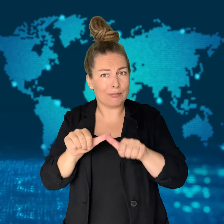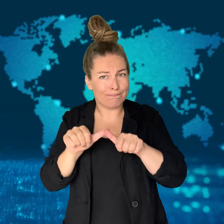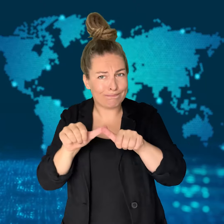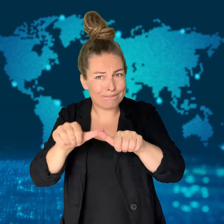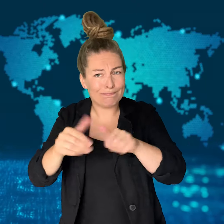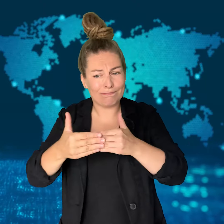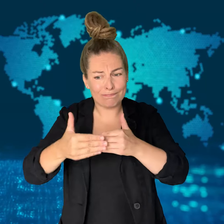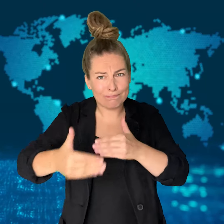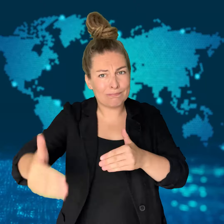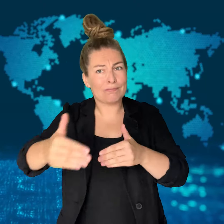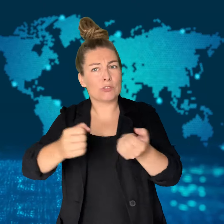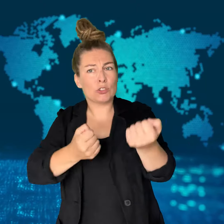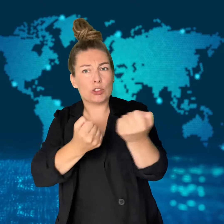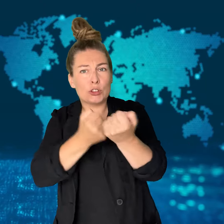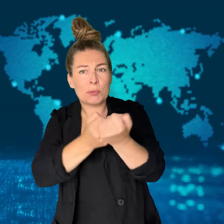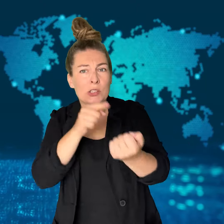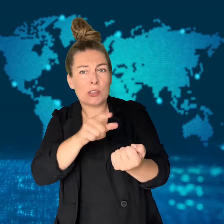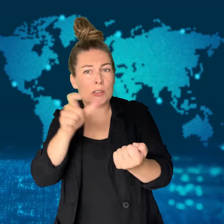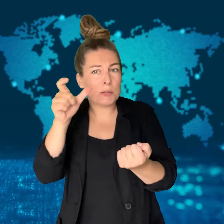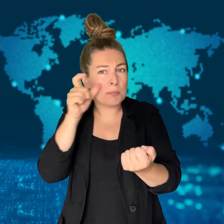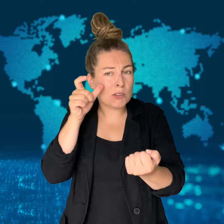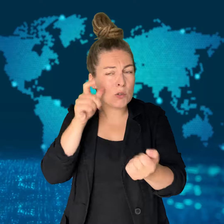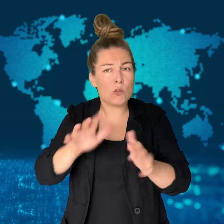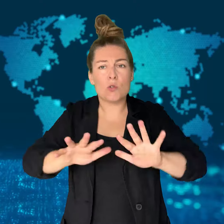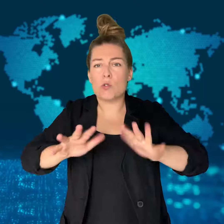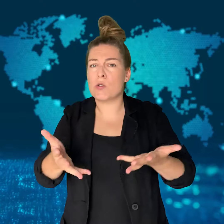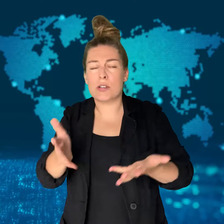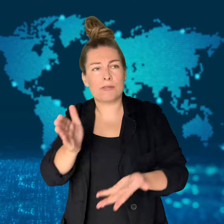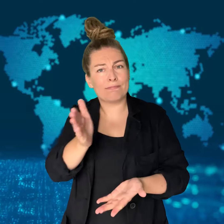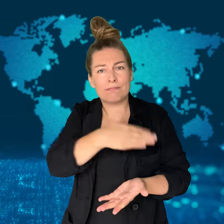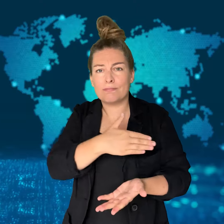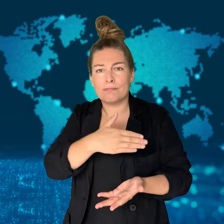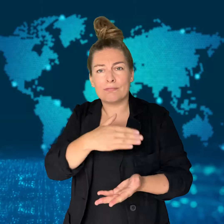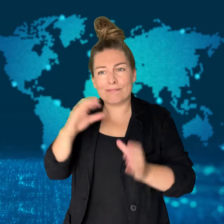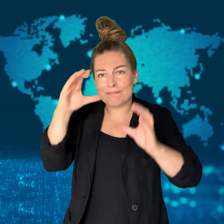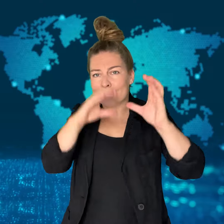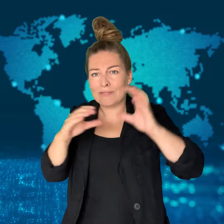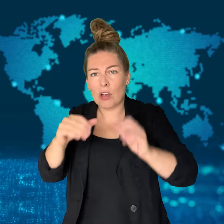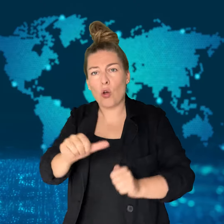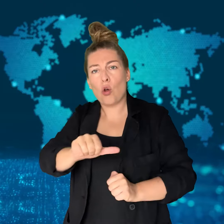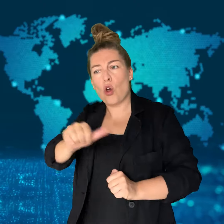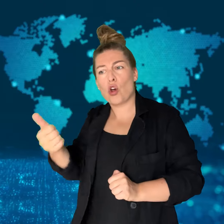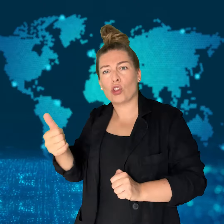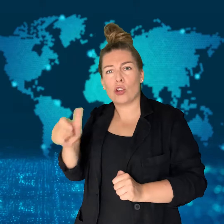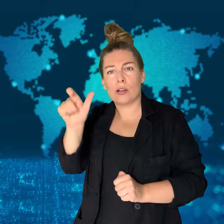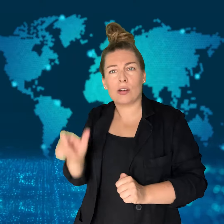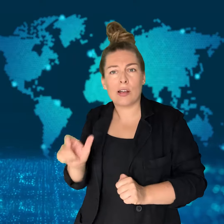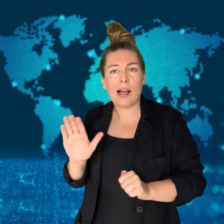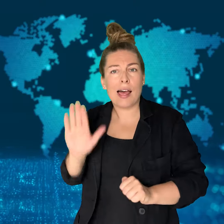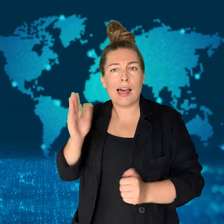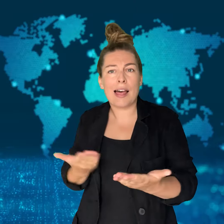Some believed he would withdraw his election bid when he was found to